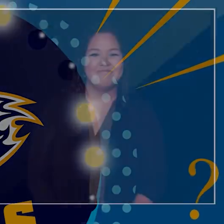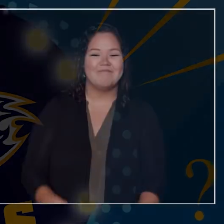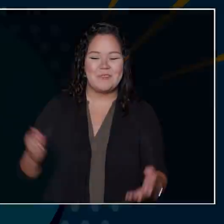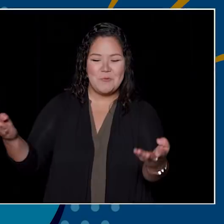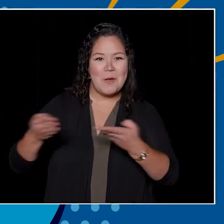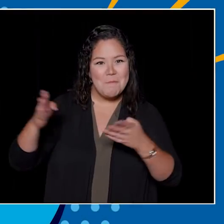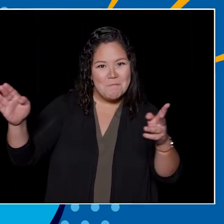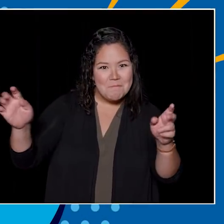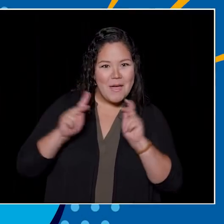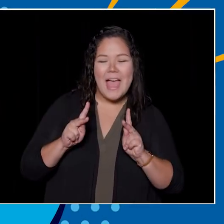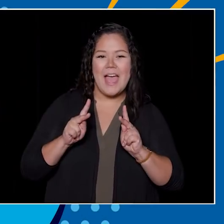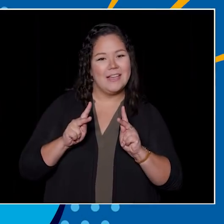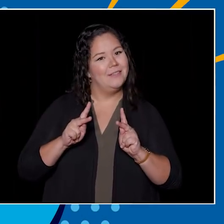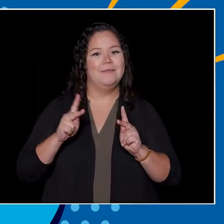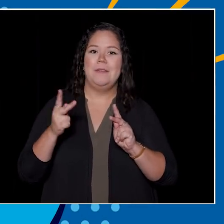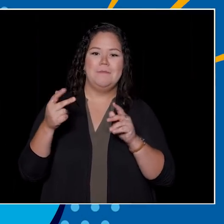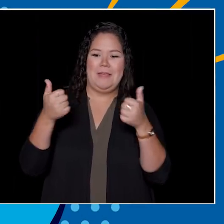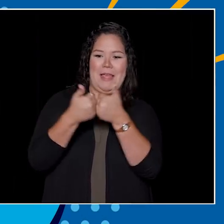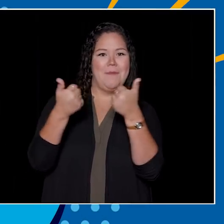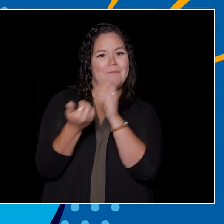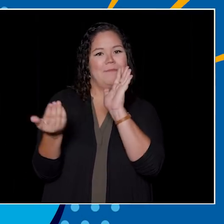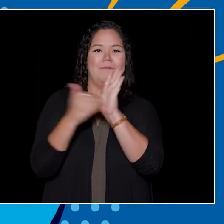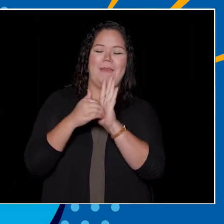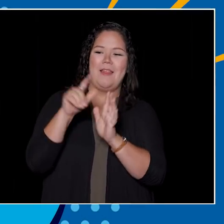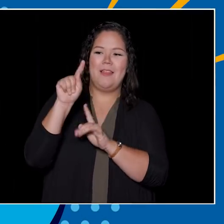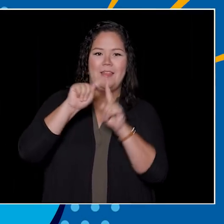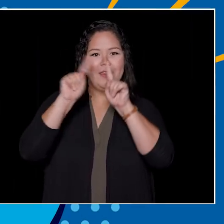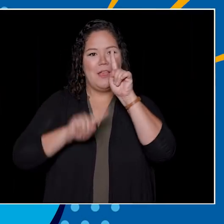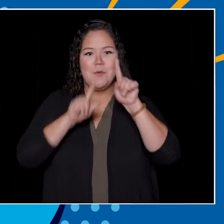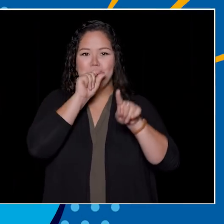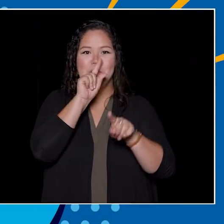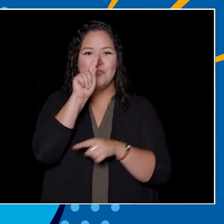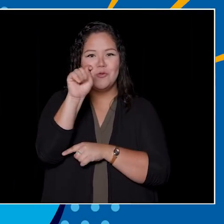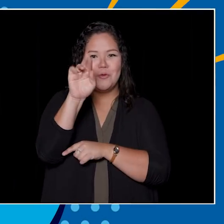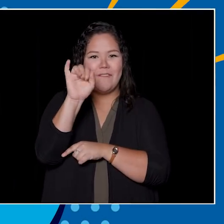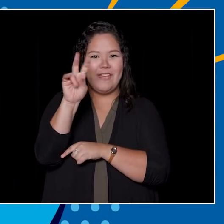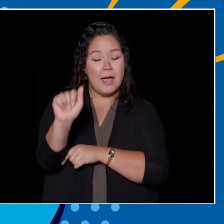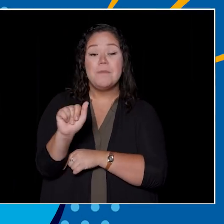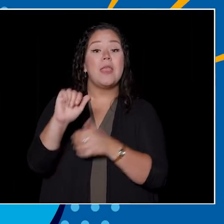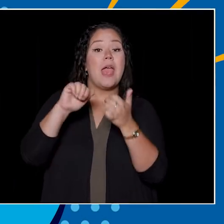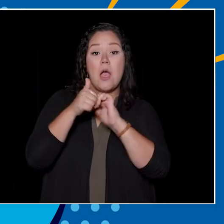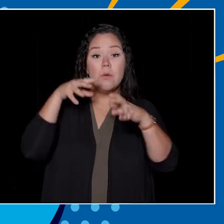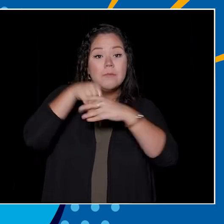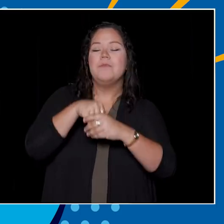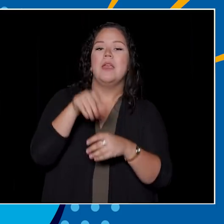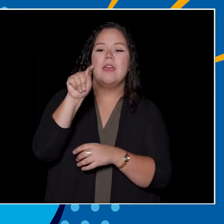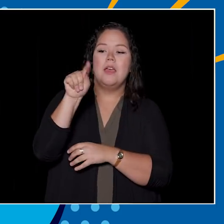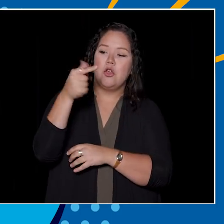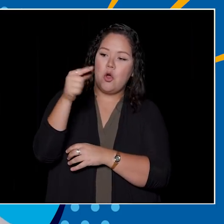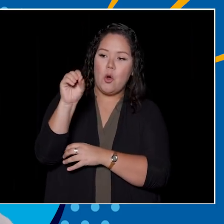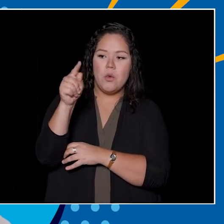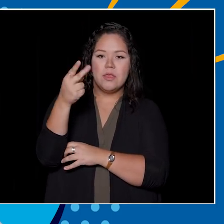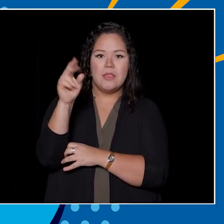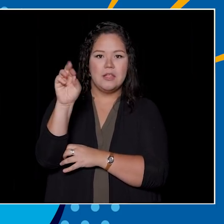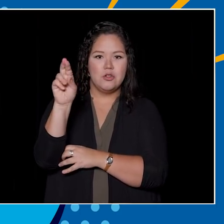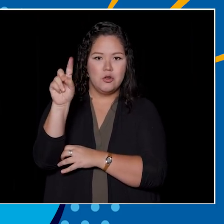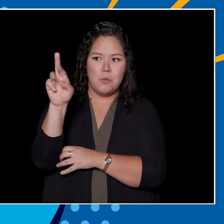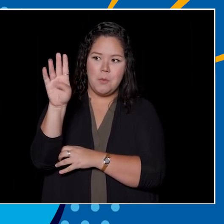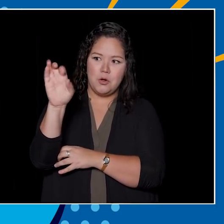Welcome back, everybody, to round number two of Thunderbirds Trivia. Go to gothunderbirds.ca/imagine. We'll give you 30 seconds to join the game.